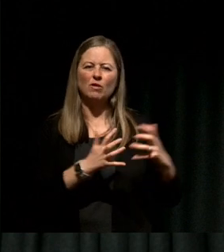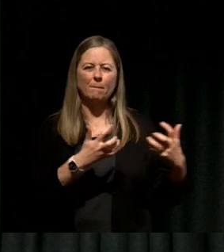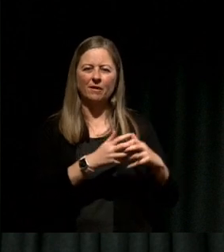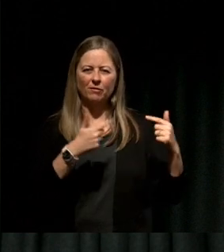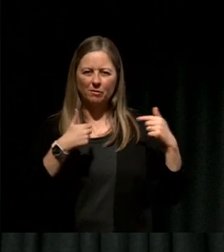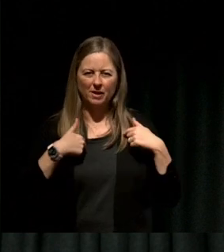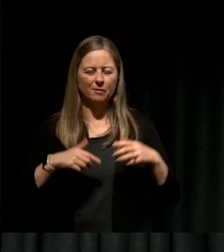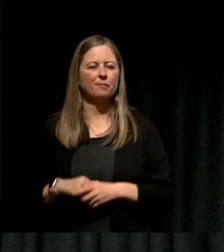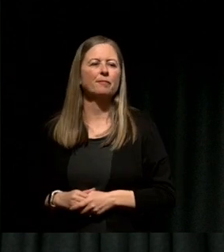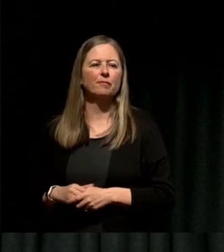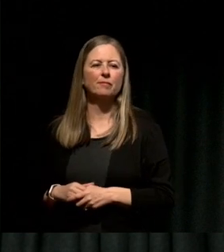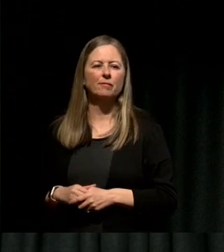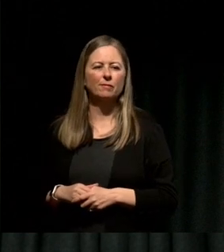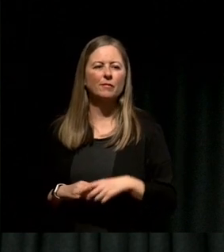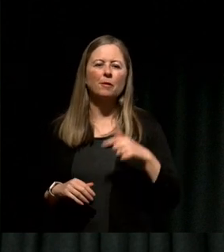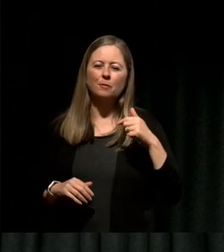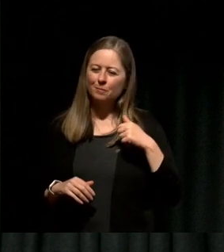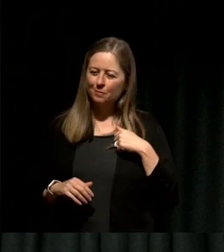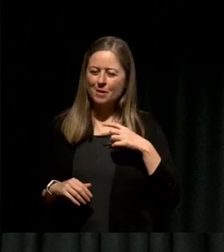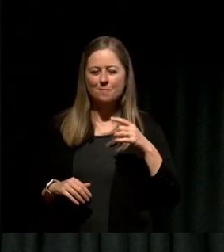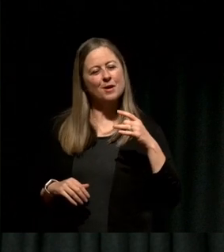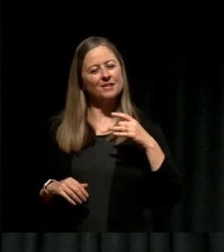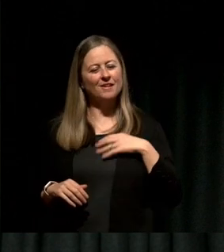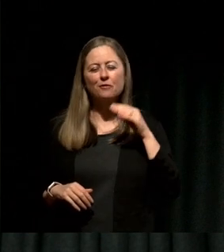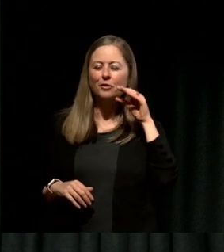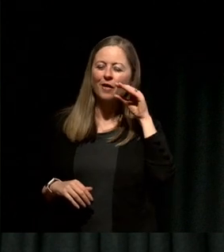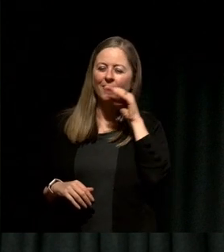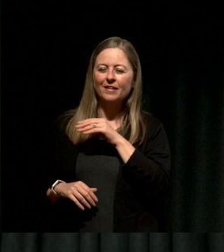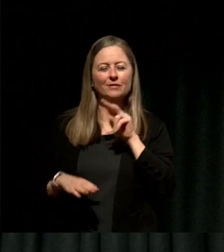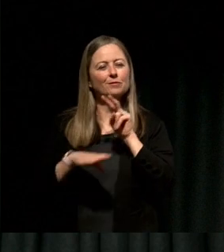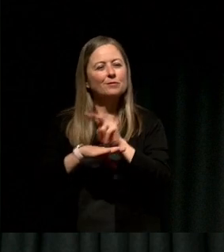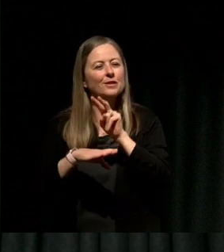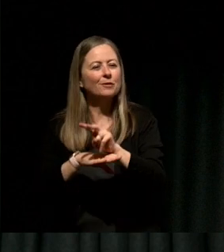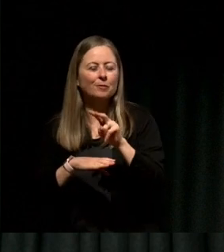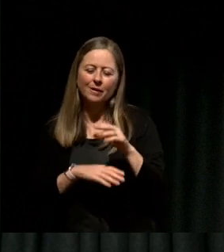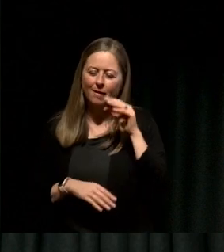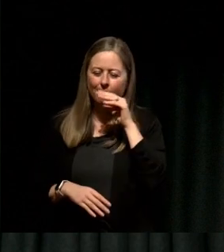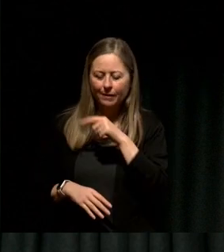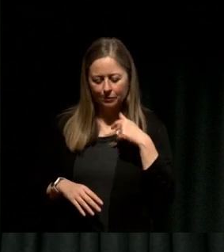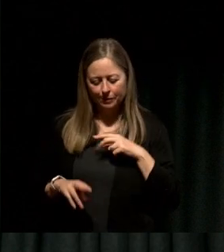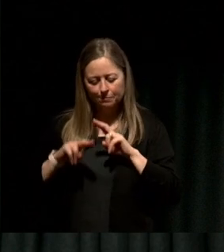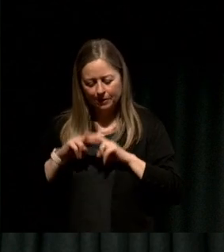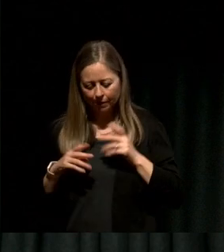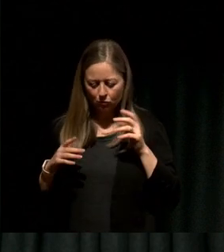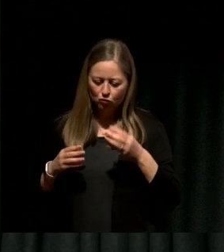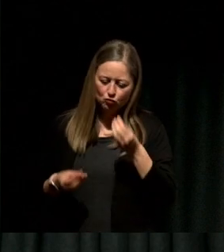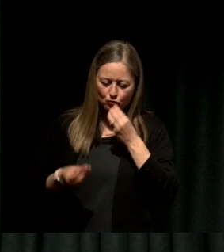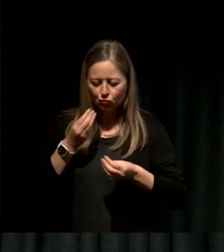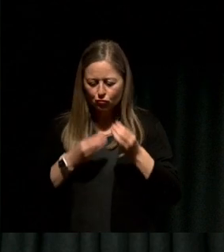took myself out to lunch once a fortnight. I asked myself questions and listened to what came up.